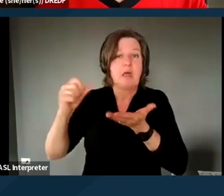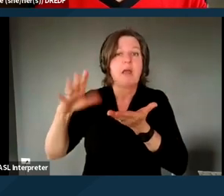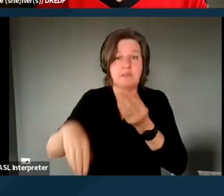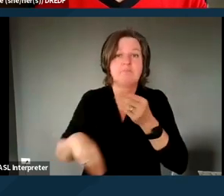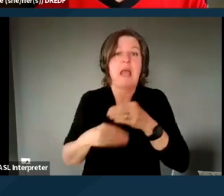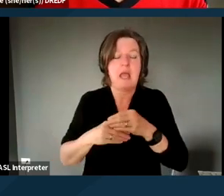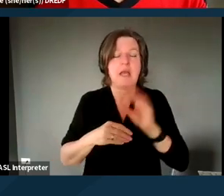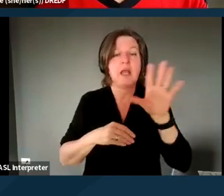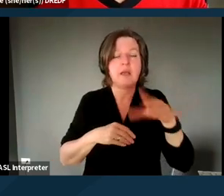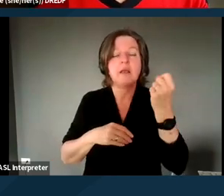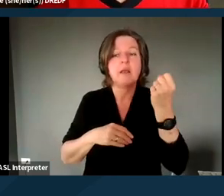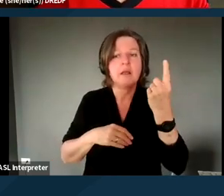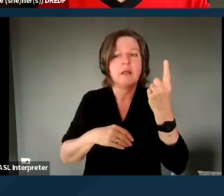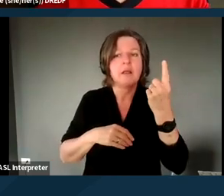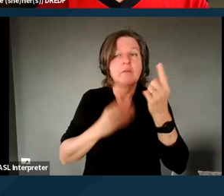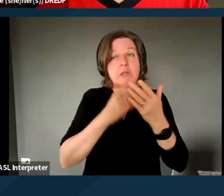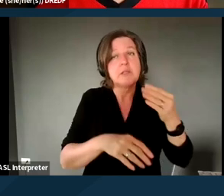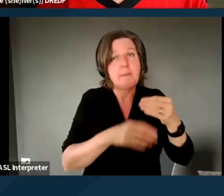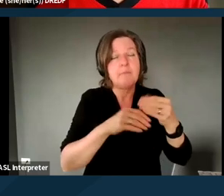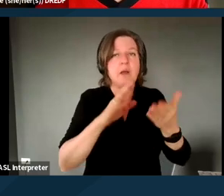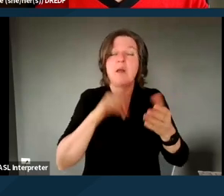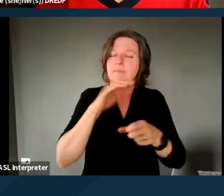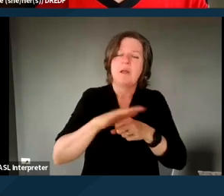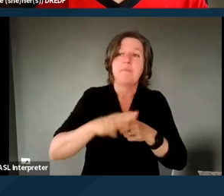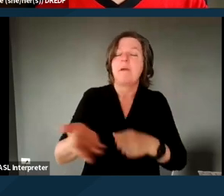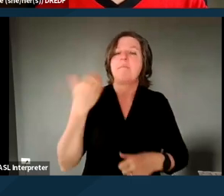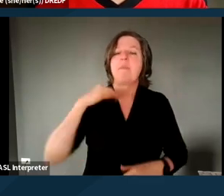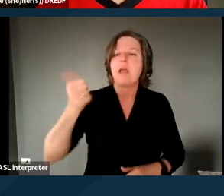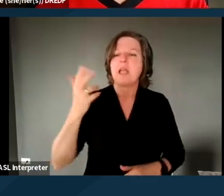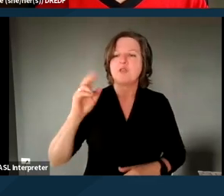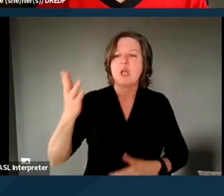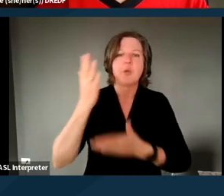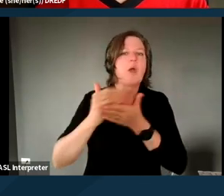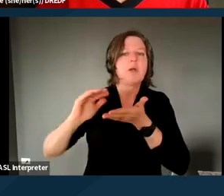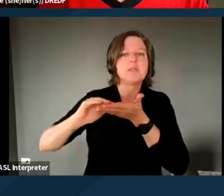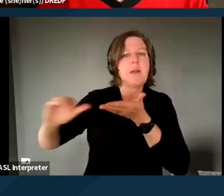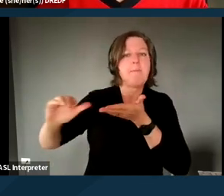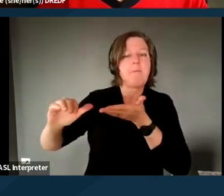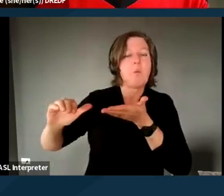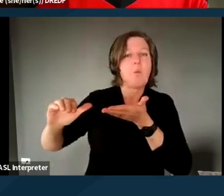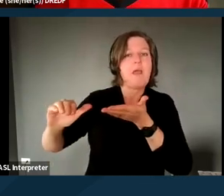Not enough to, back in January there were some waiver slots added and they weren't enough to wipe out the wait list,